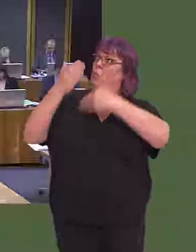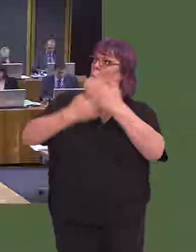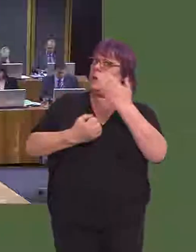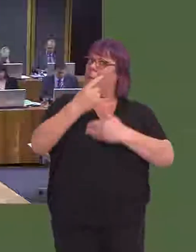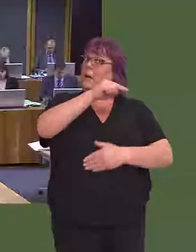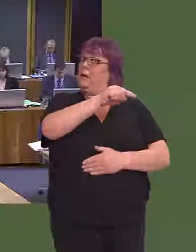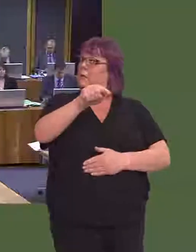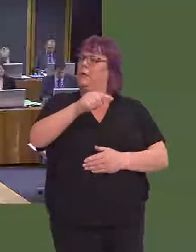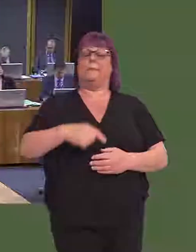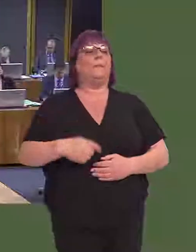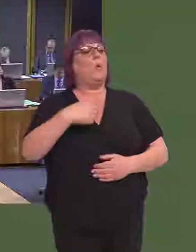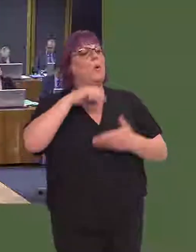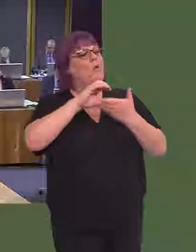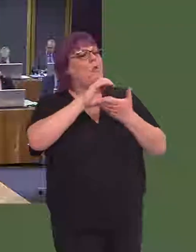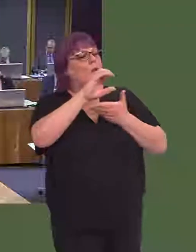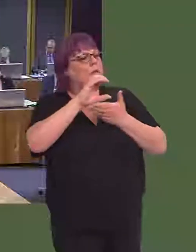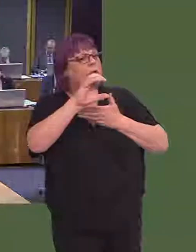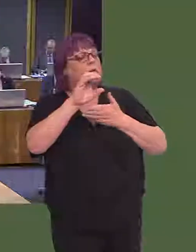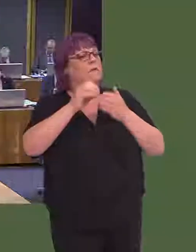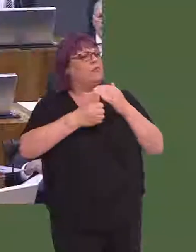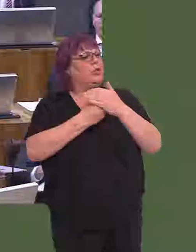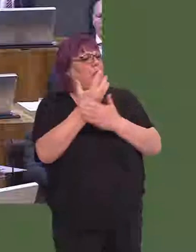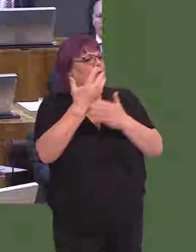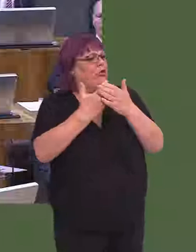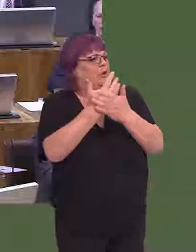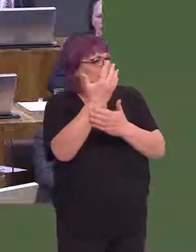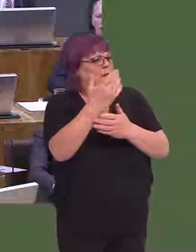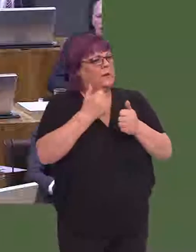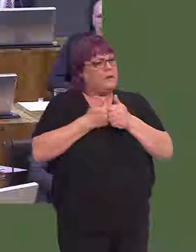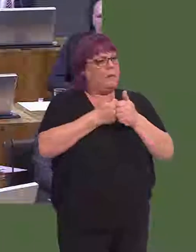OAQ52206 Carwyn Jones AM: Well, our investment in regeneration